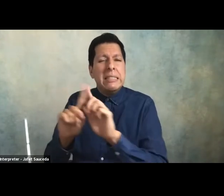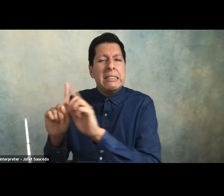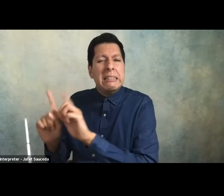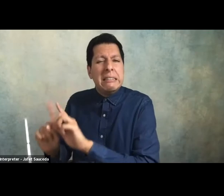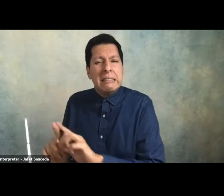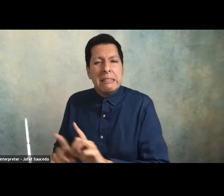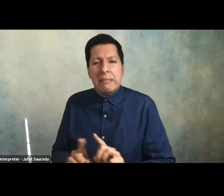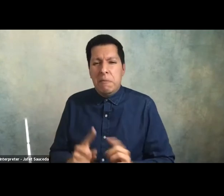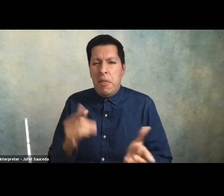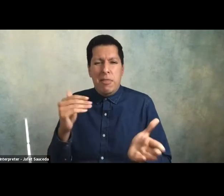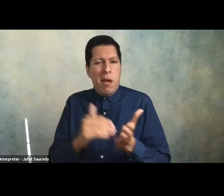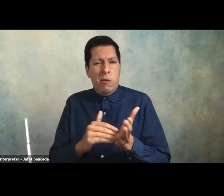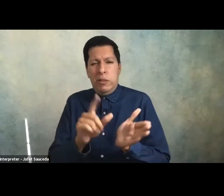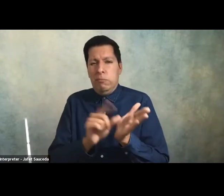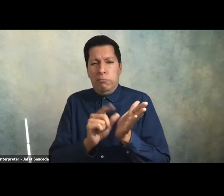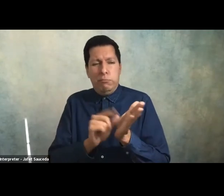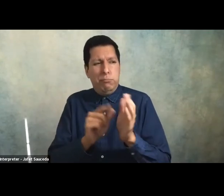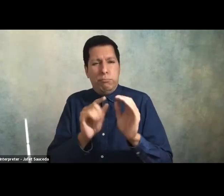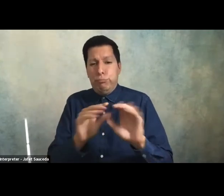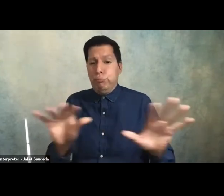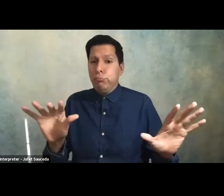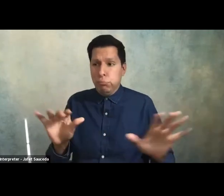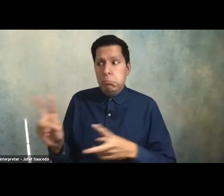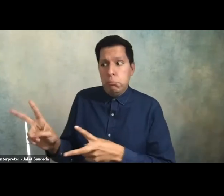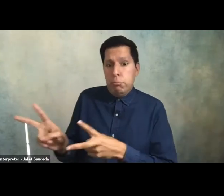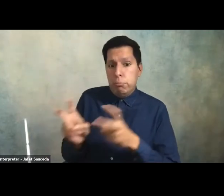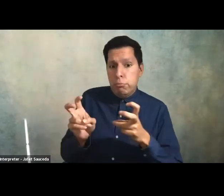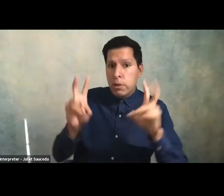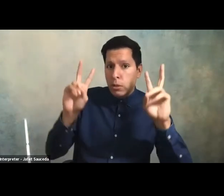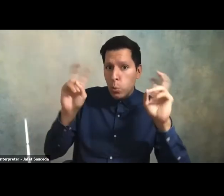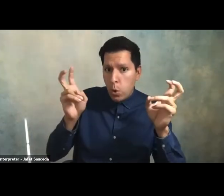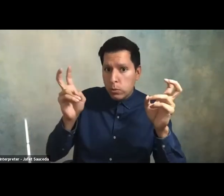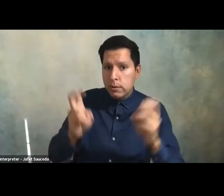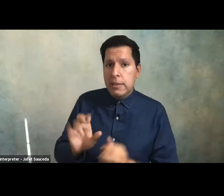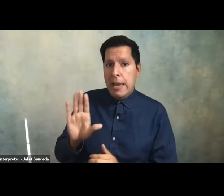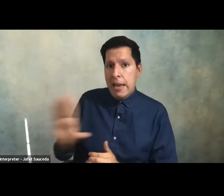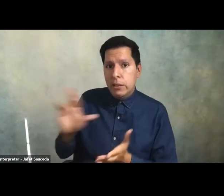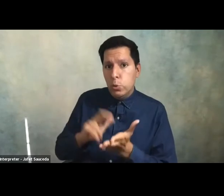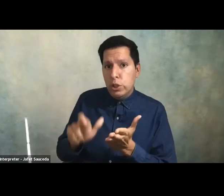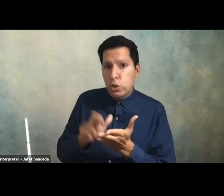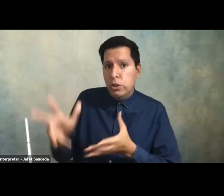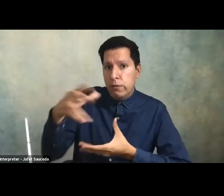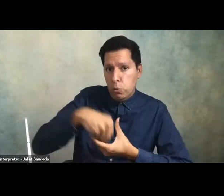thousand news outlets have quoted professor harper and featured his research he has also